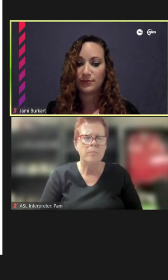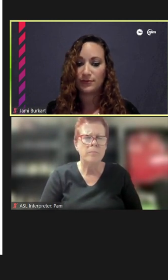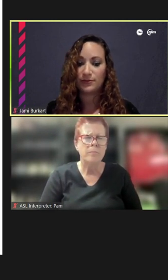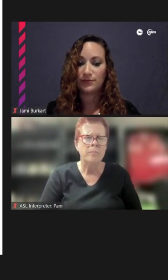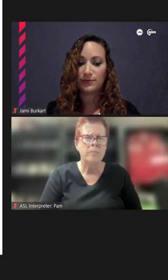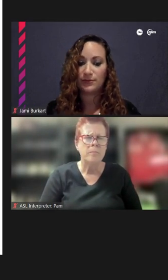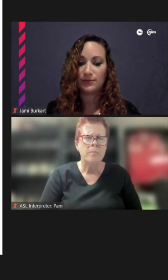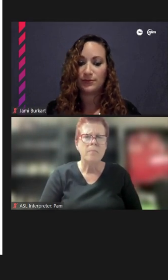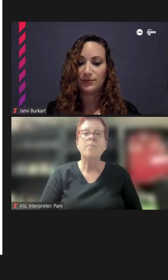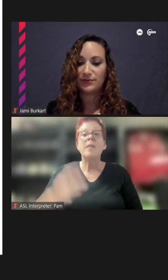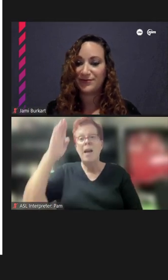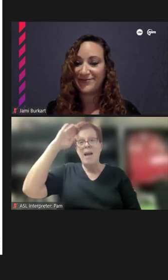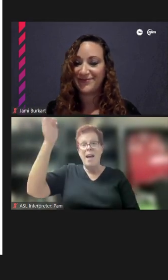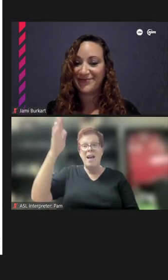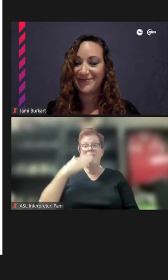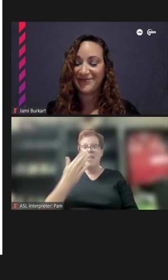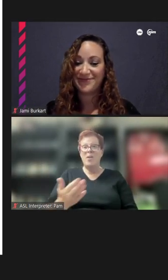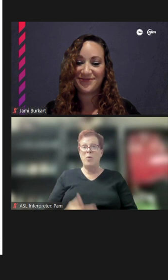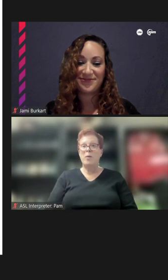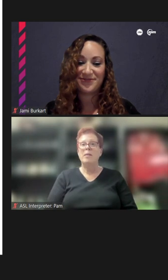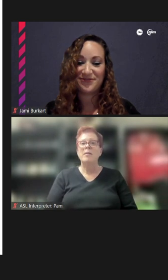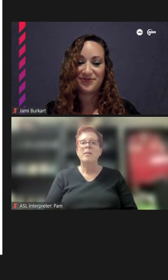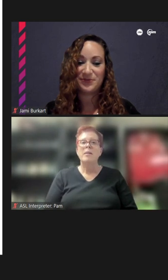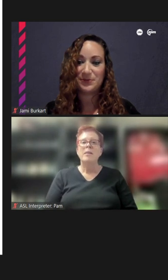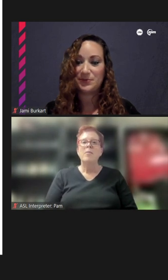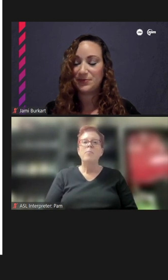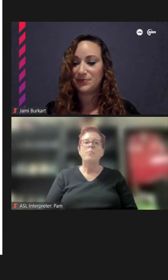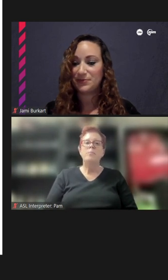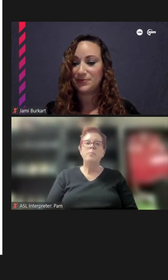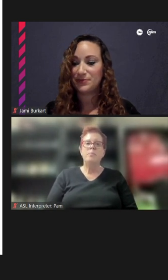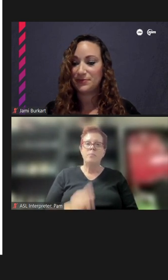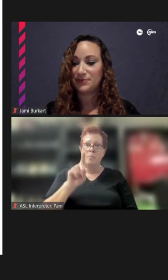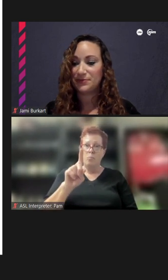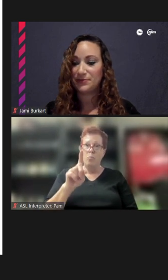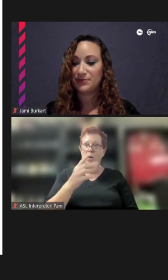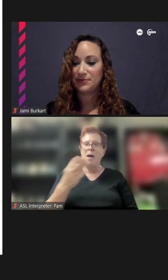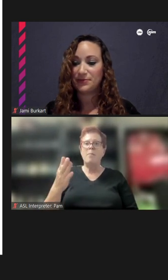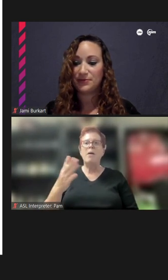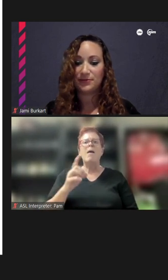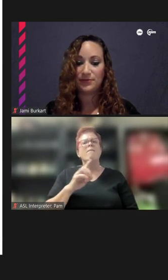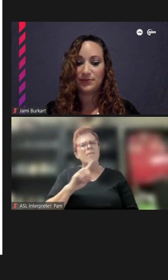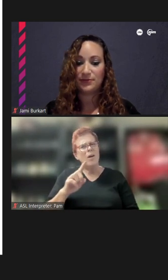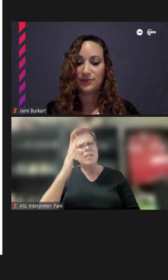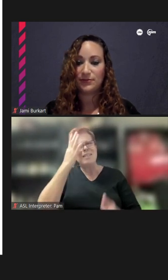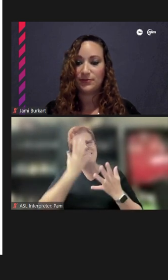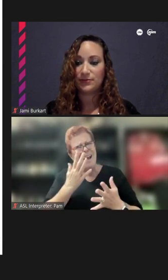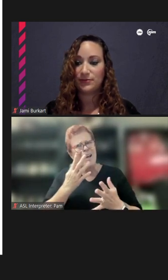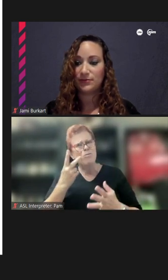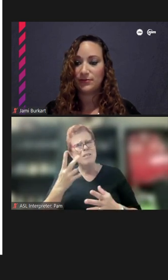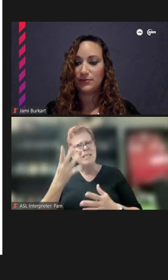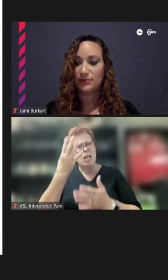Hey, thank you. So, you know, one of the items that I'm very sad to see go as part of the